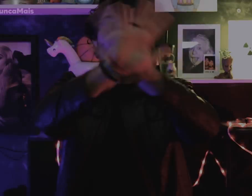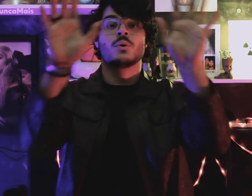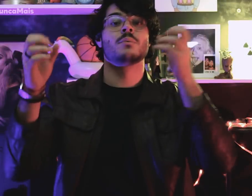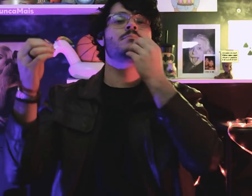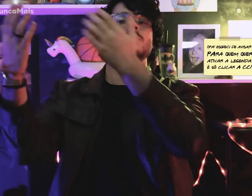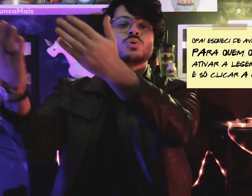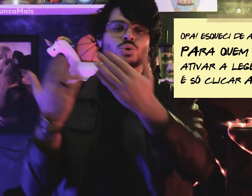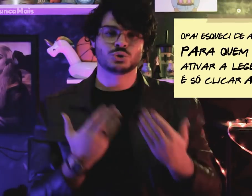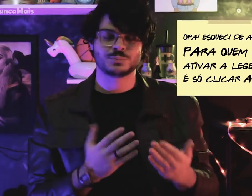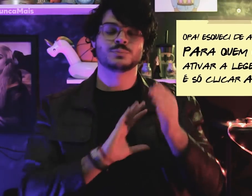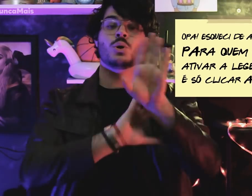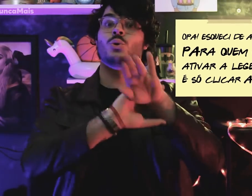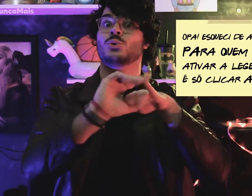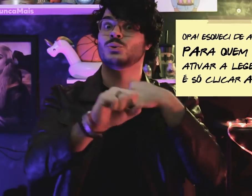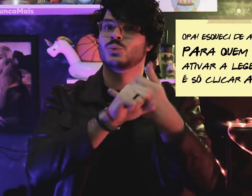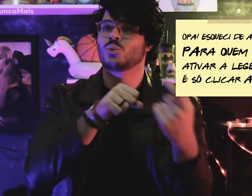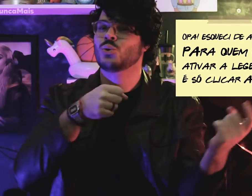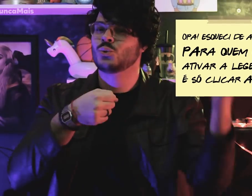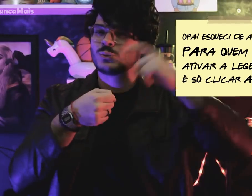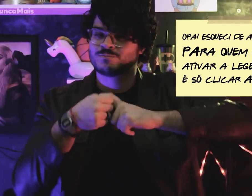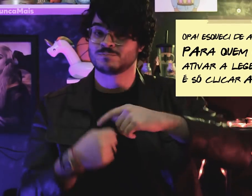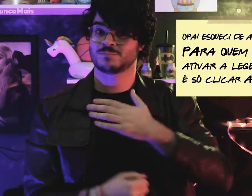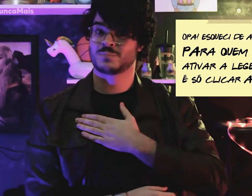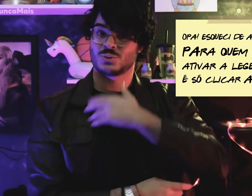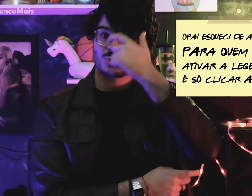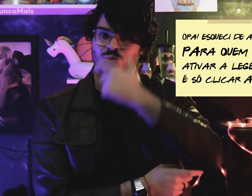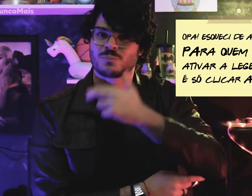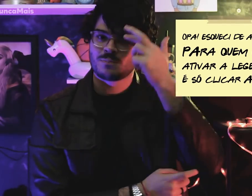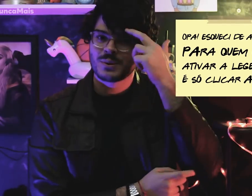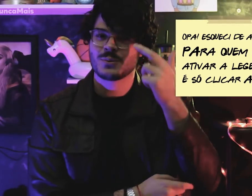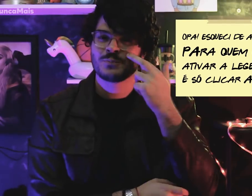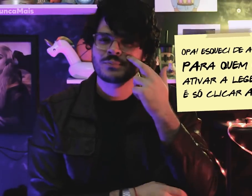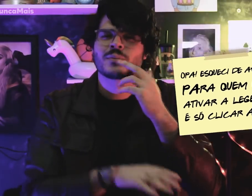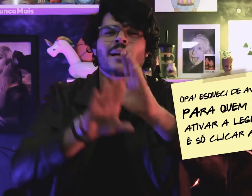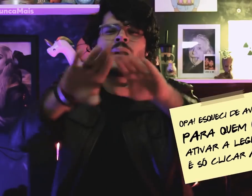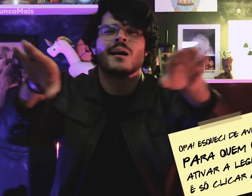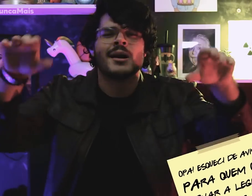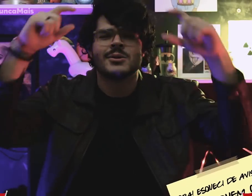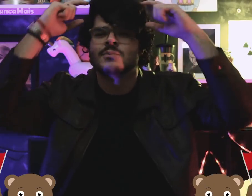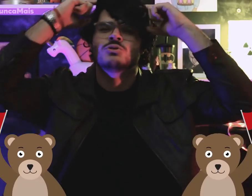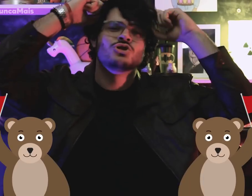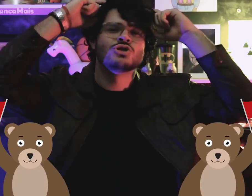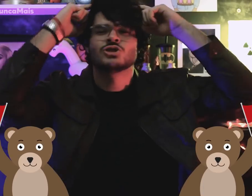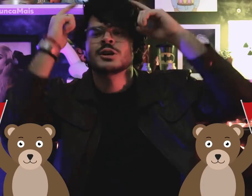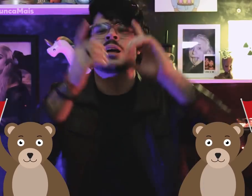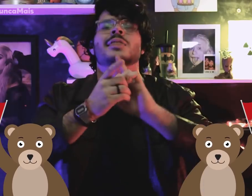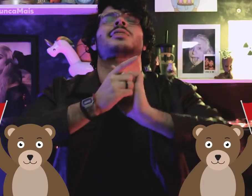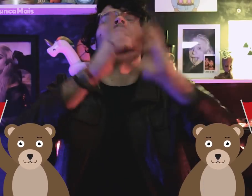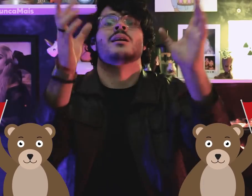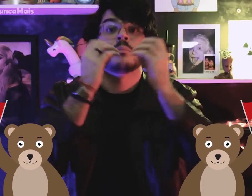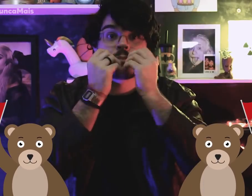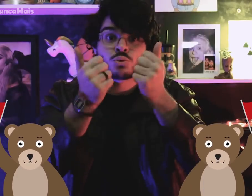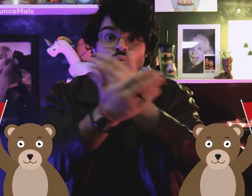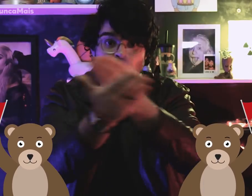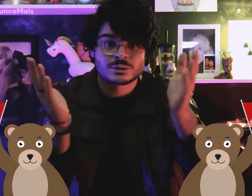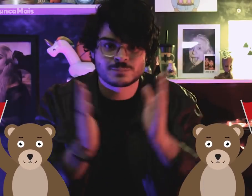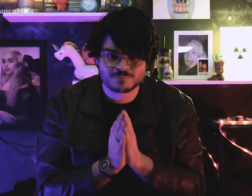Welcome to my channel, back! I'm Roberto Castejon! What's up, democratic teddy, all right?